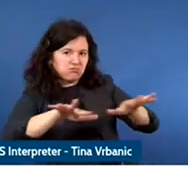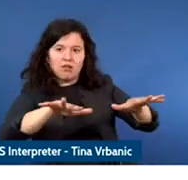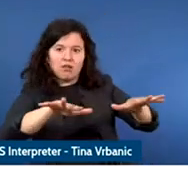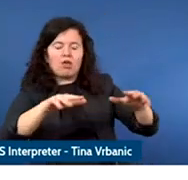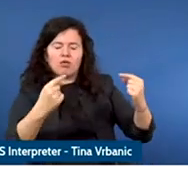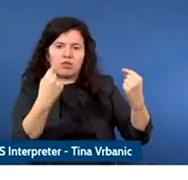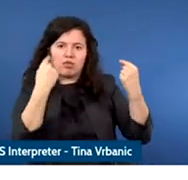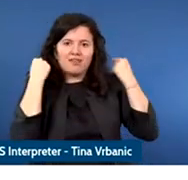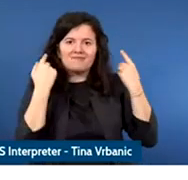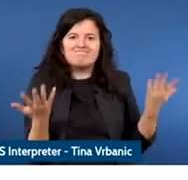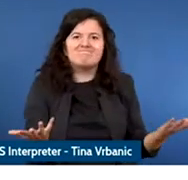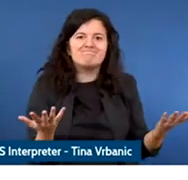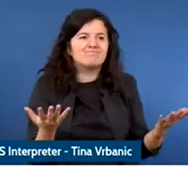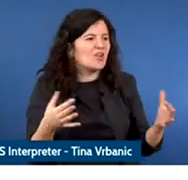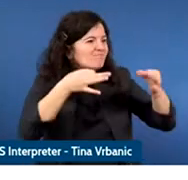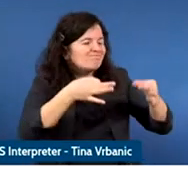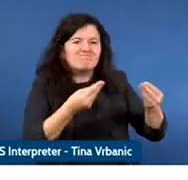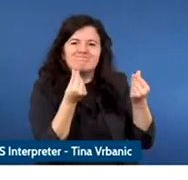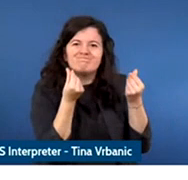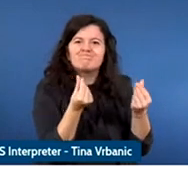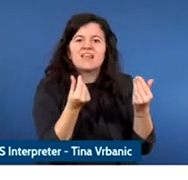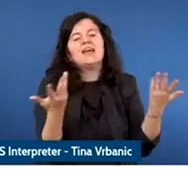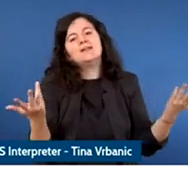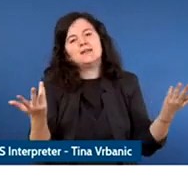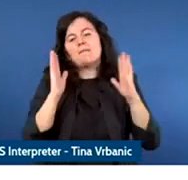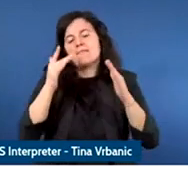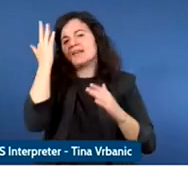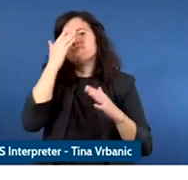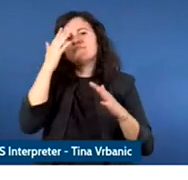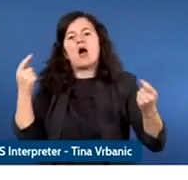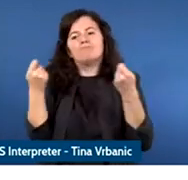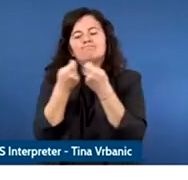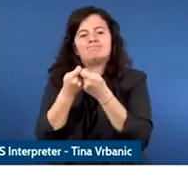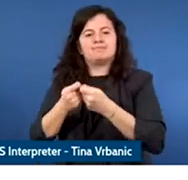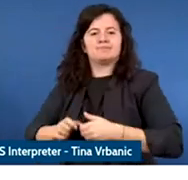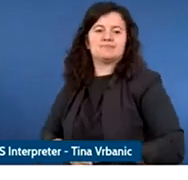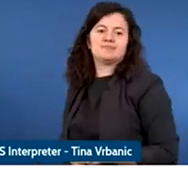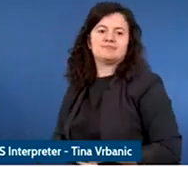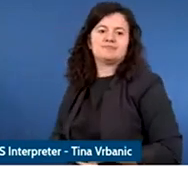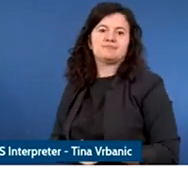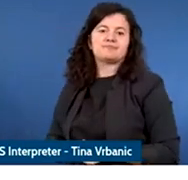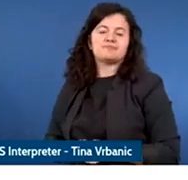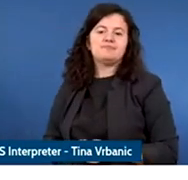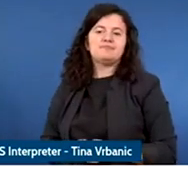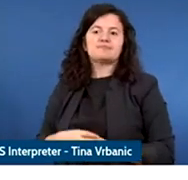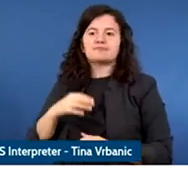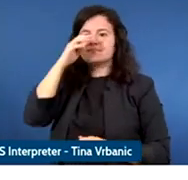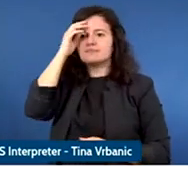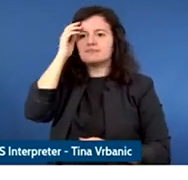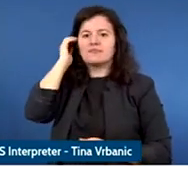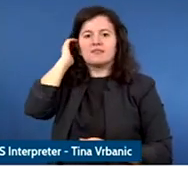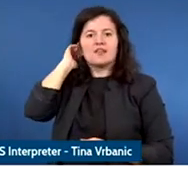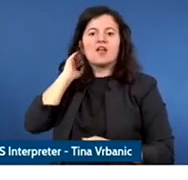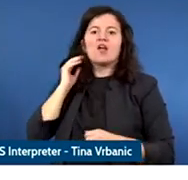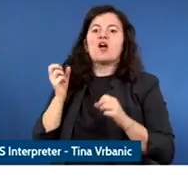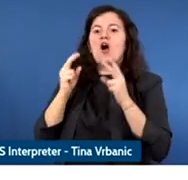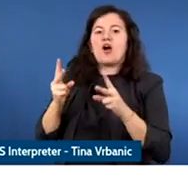So this brings me quickly to the last part and I touched on the this theme already.